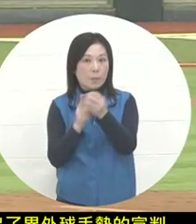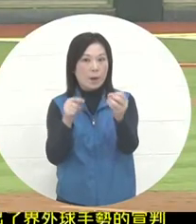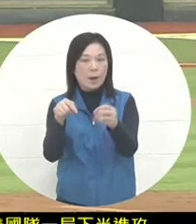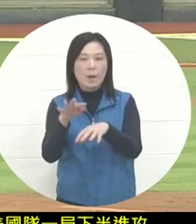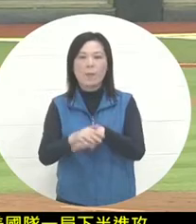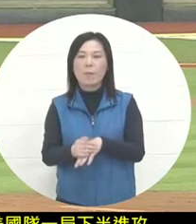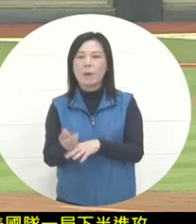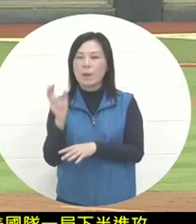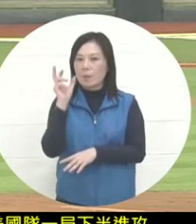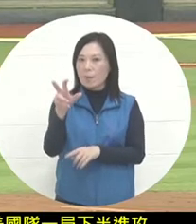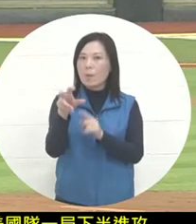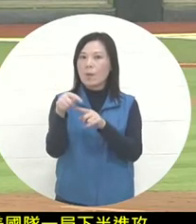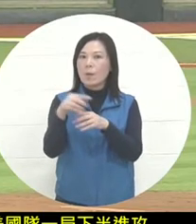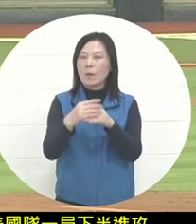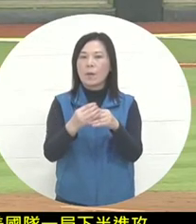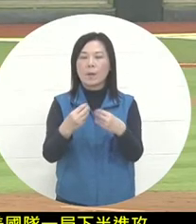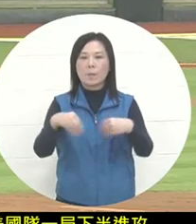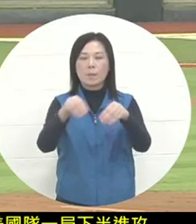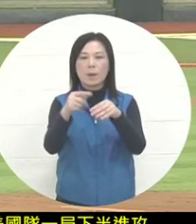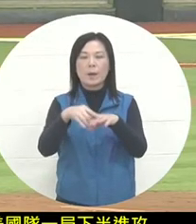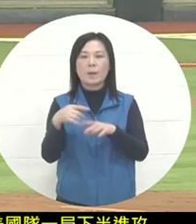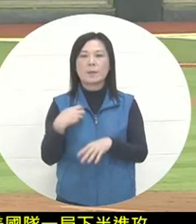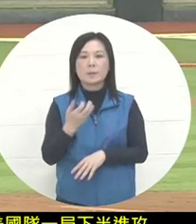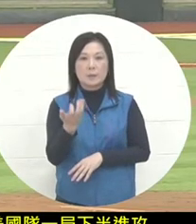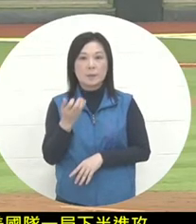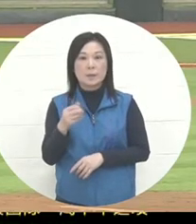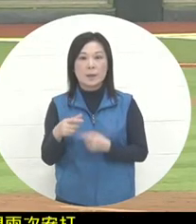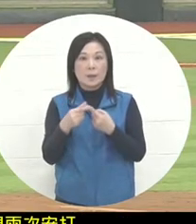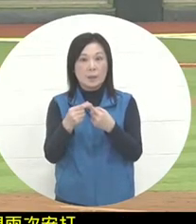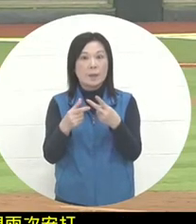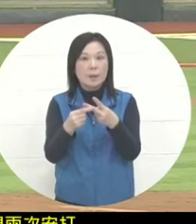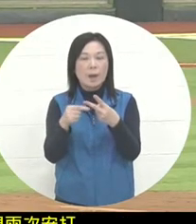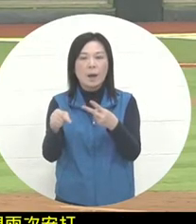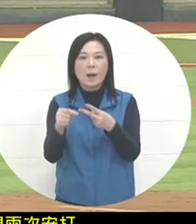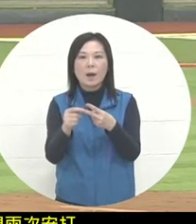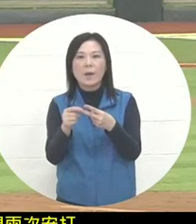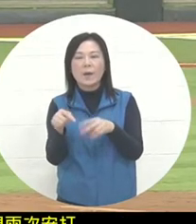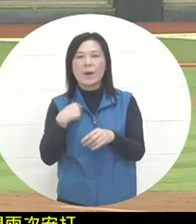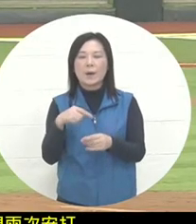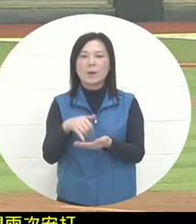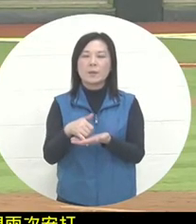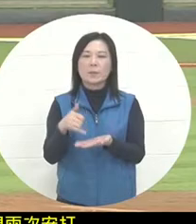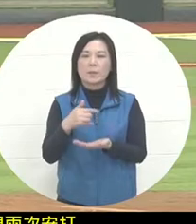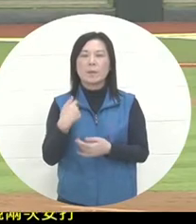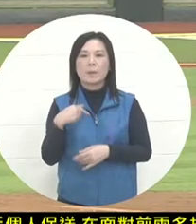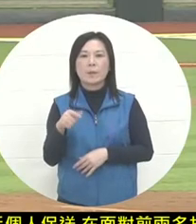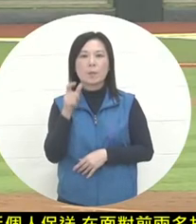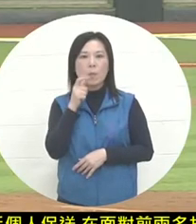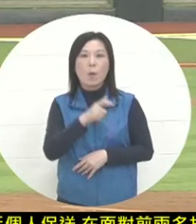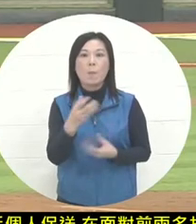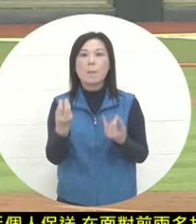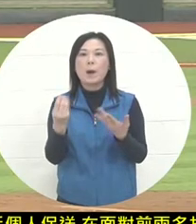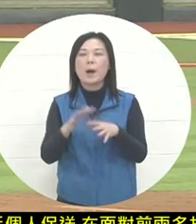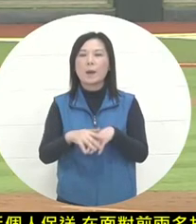the walk has not been such a situation since the first two batters were relatively unstable. However, there has been no way